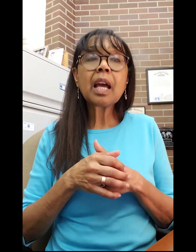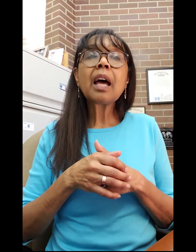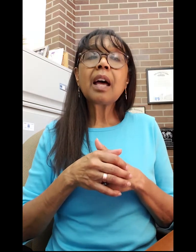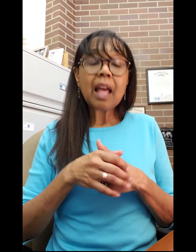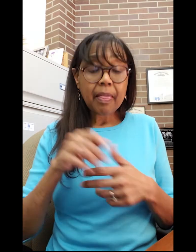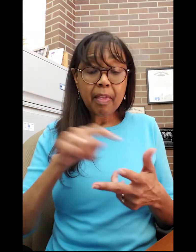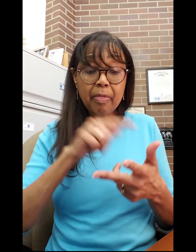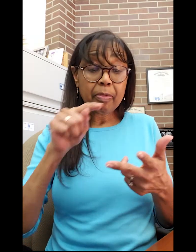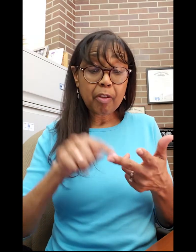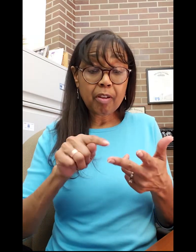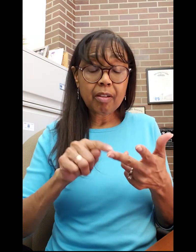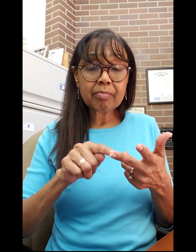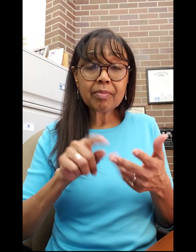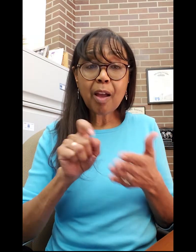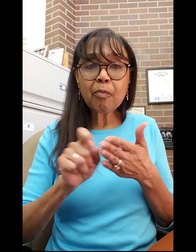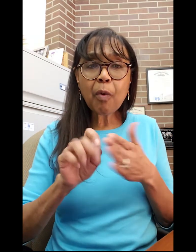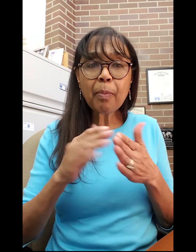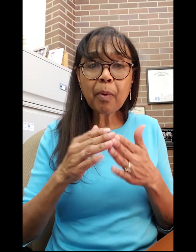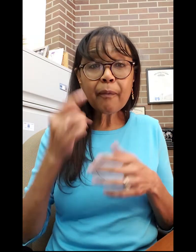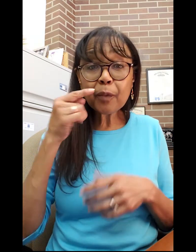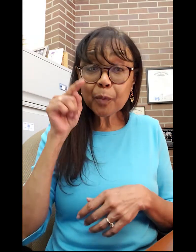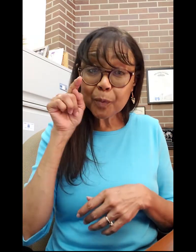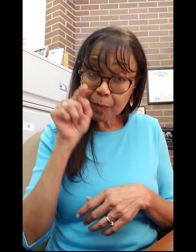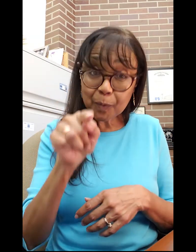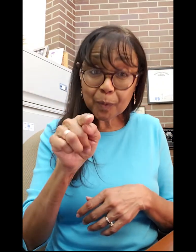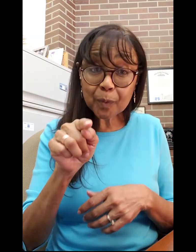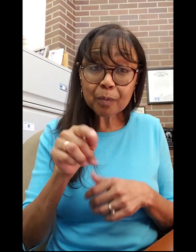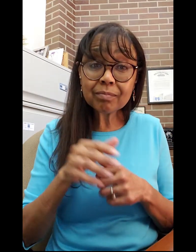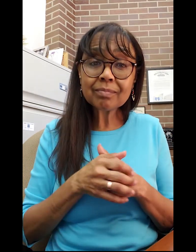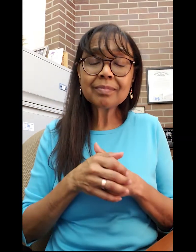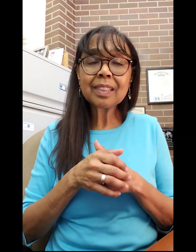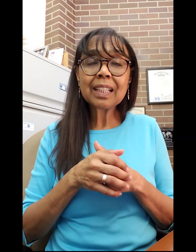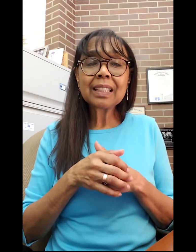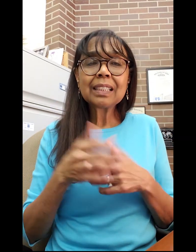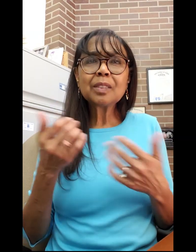Lastly, I wrote the book for you.